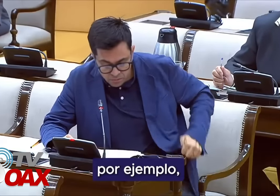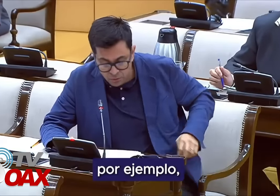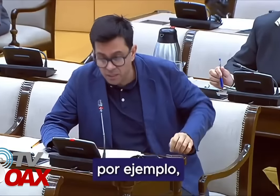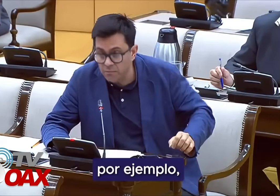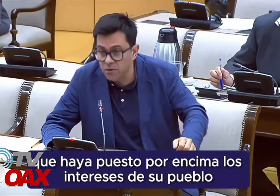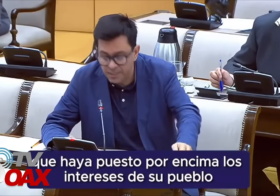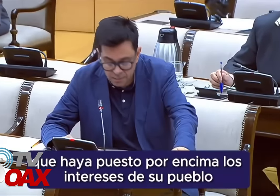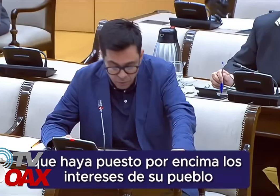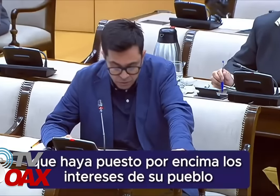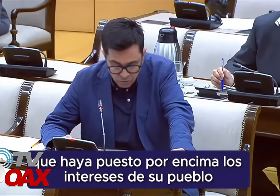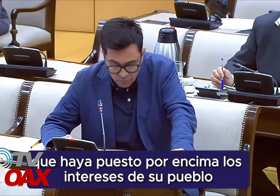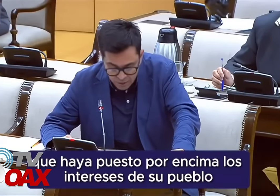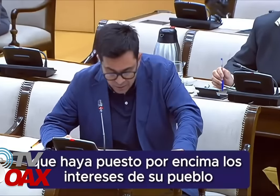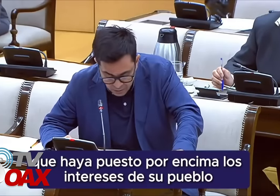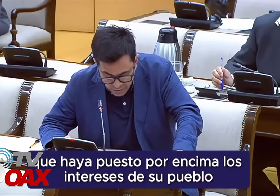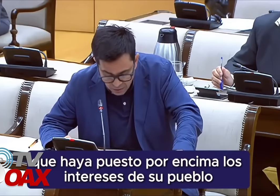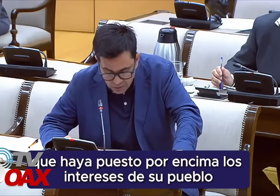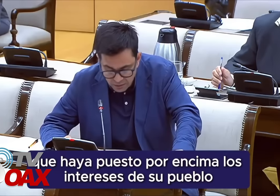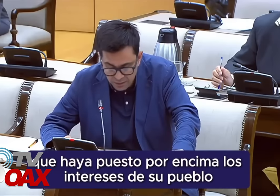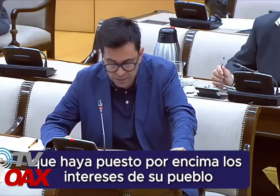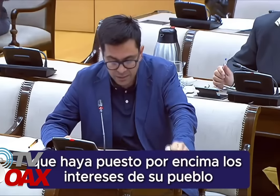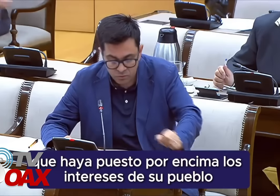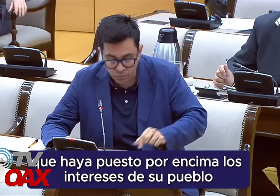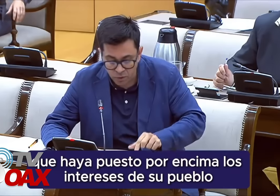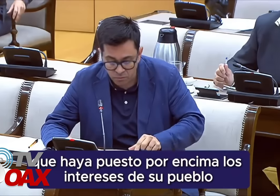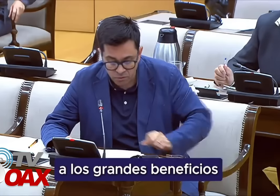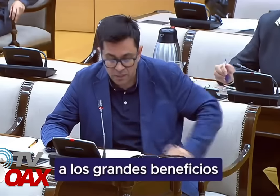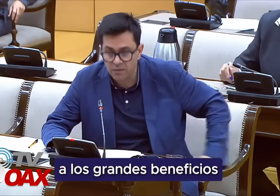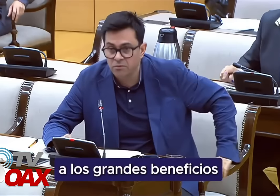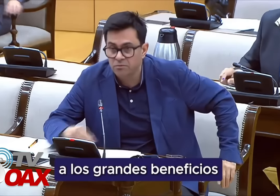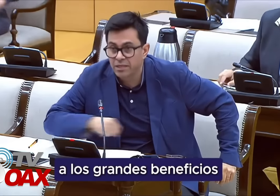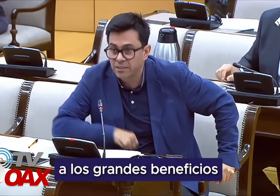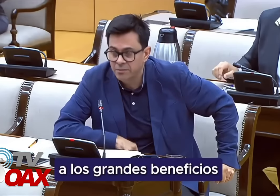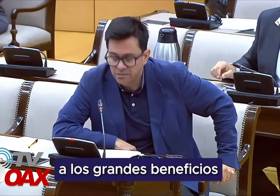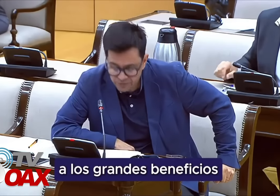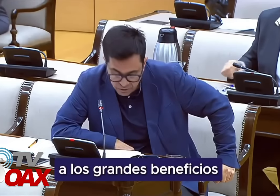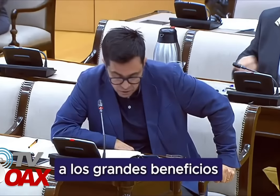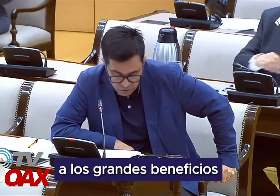for example for having put the interests of his people above the great profits